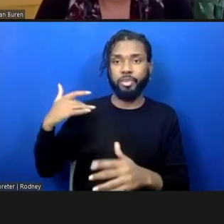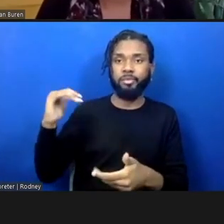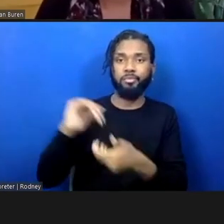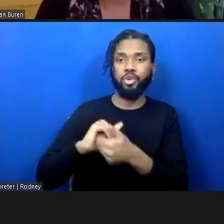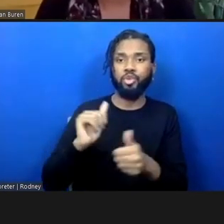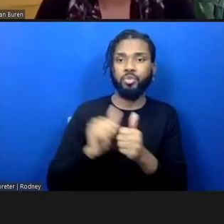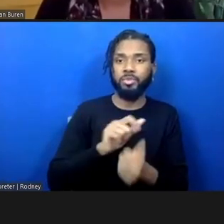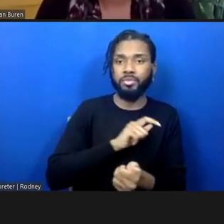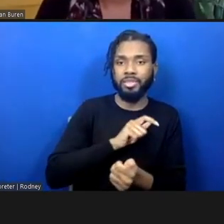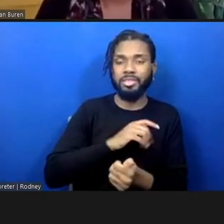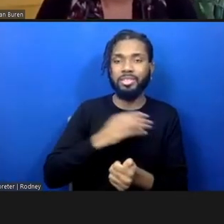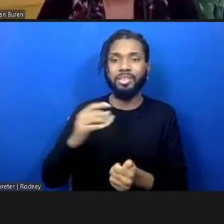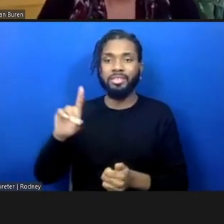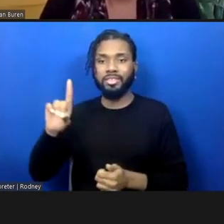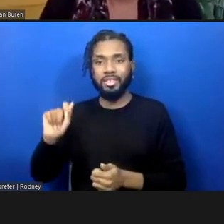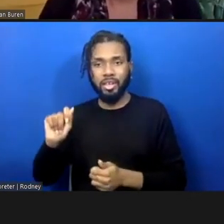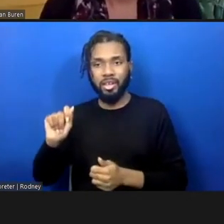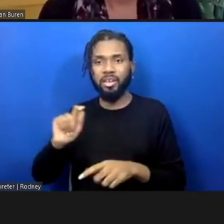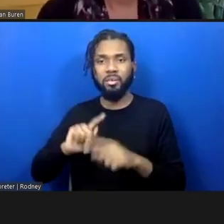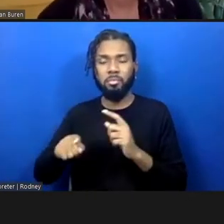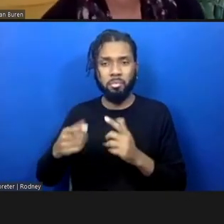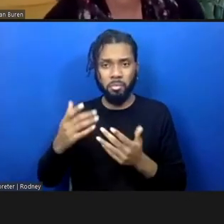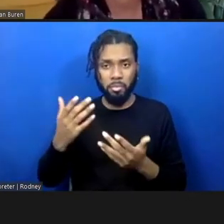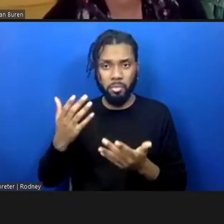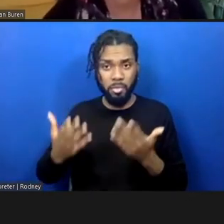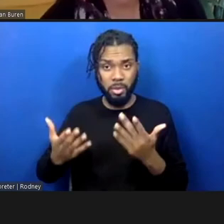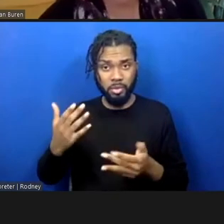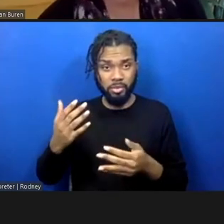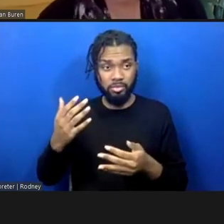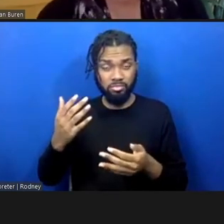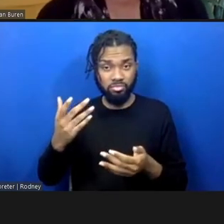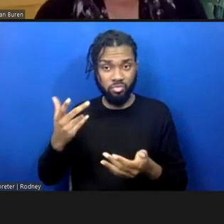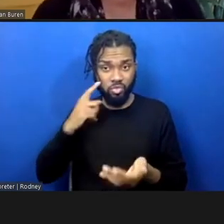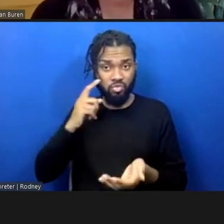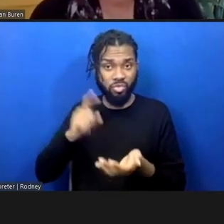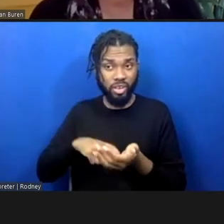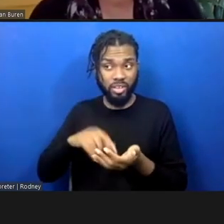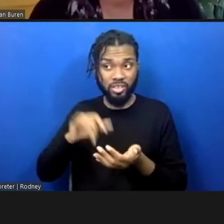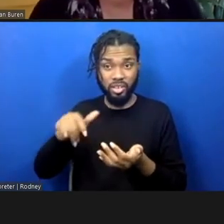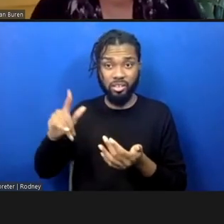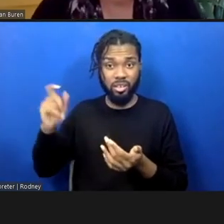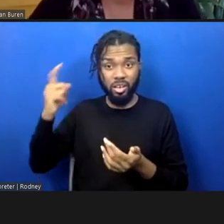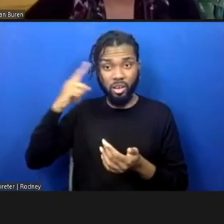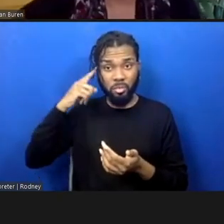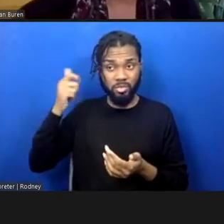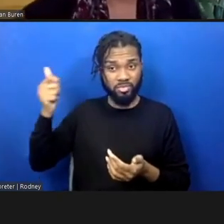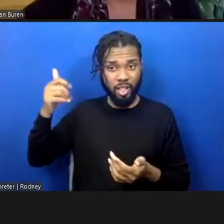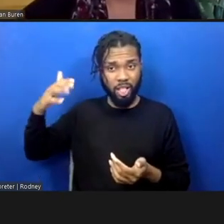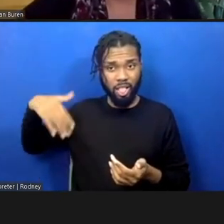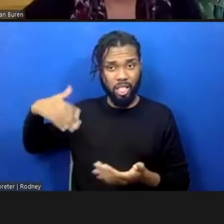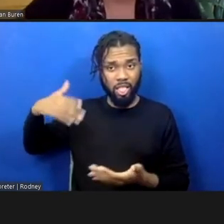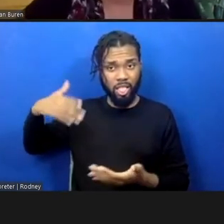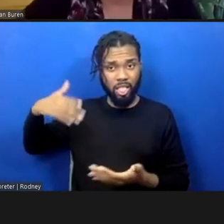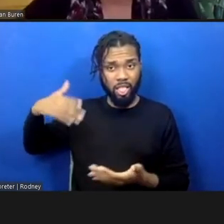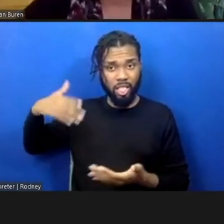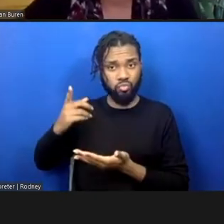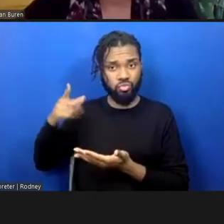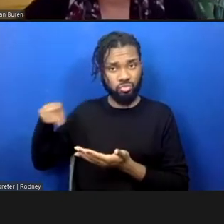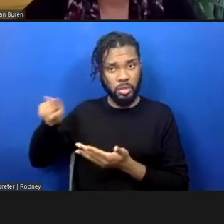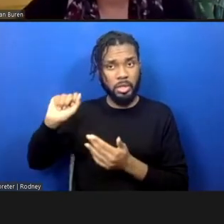What would it look like to acknowledge that the government is really not proving to us that they are capable of ending harm?